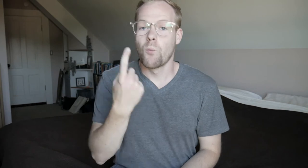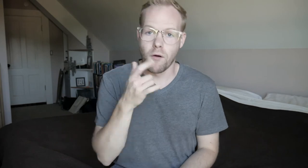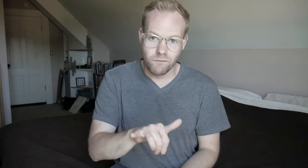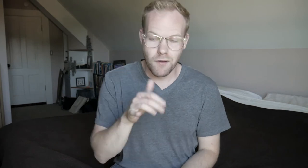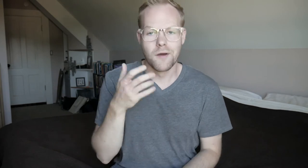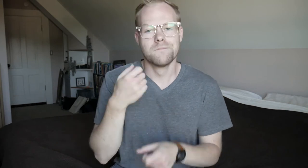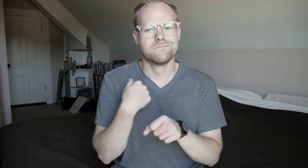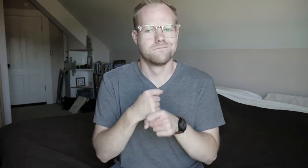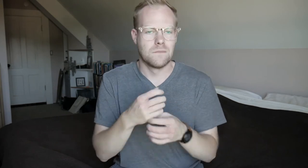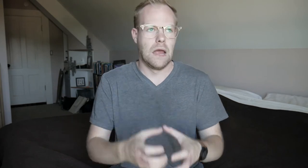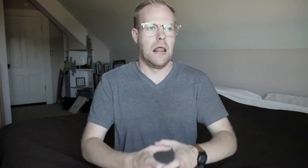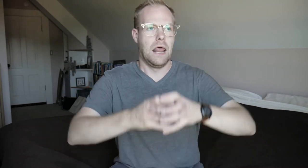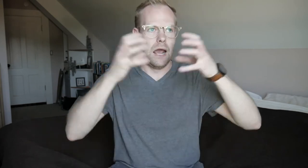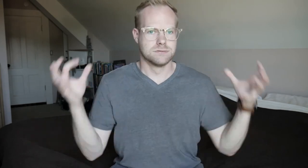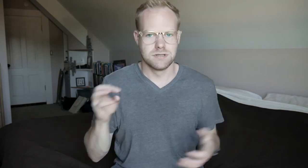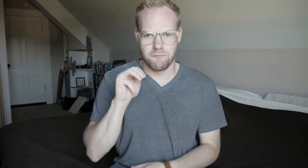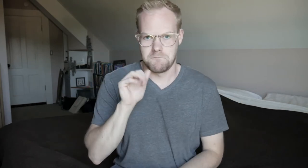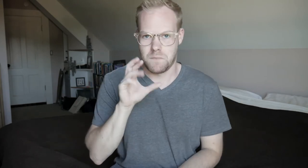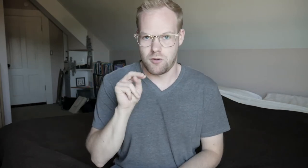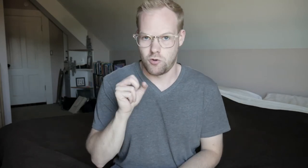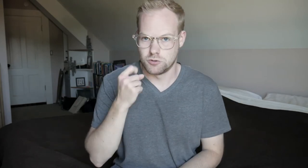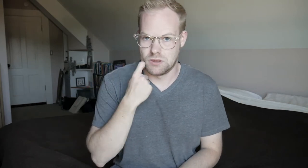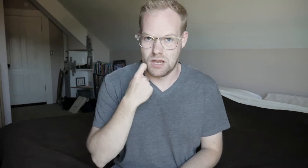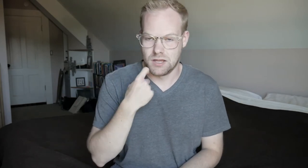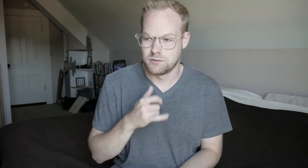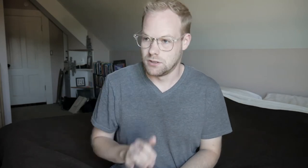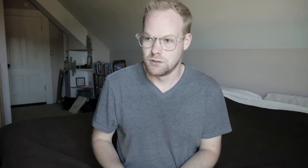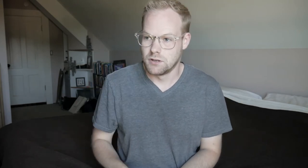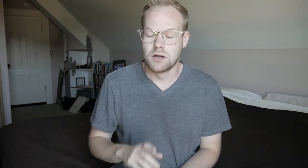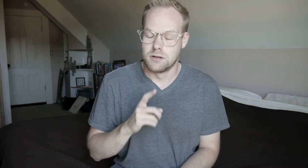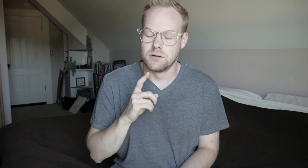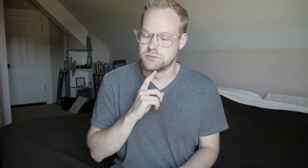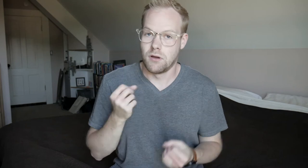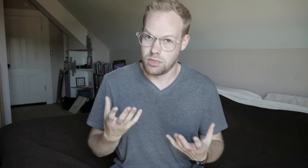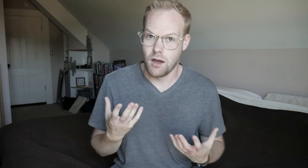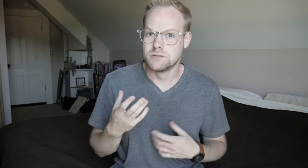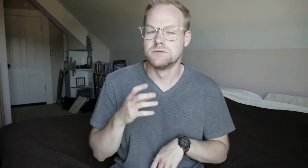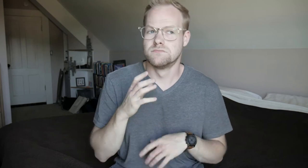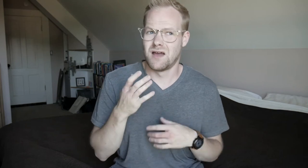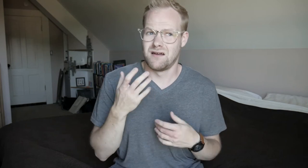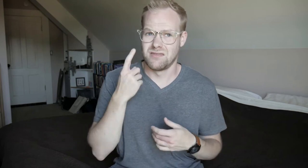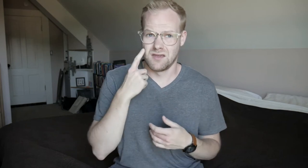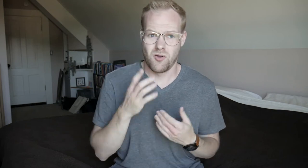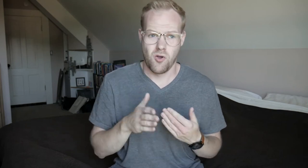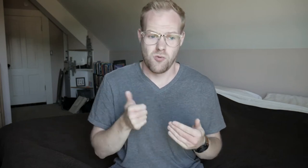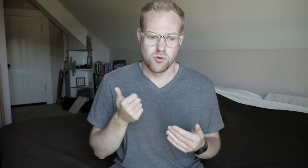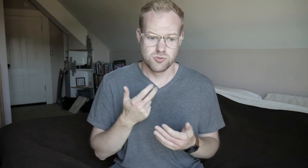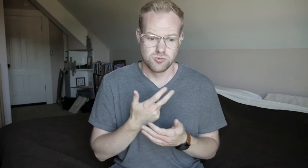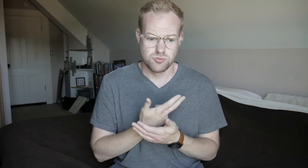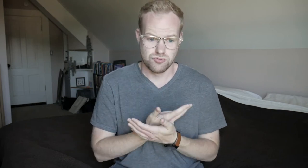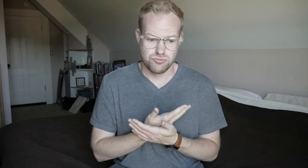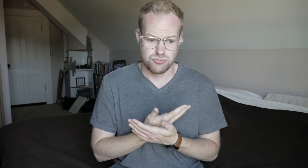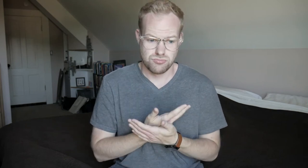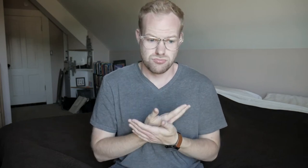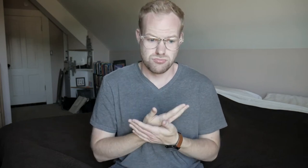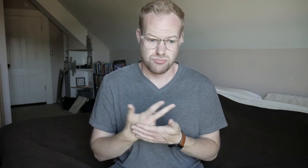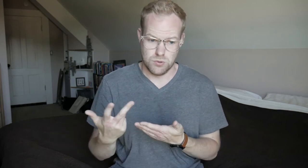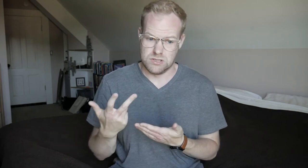One of that is I made *a lot* of macarons recently. It's a lot. I think almost three...weeks.